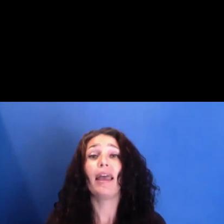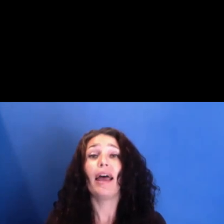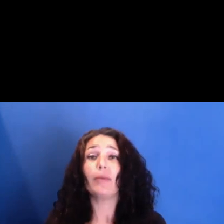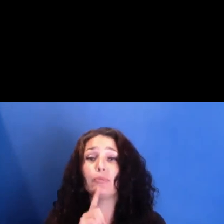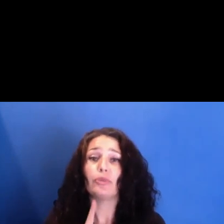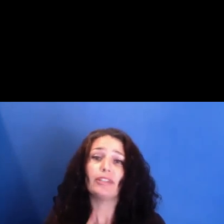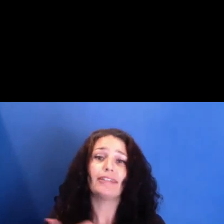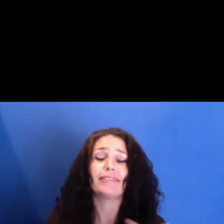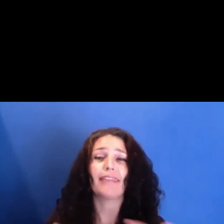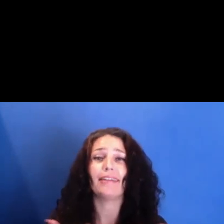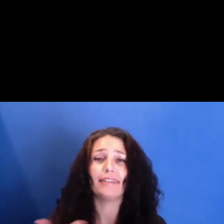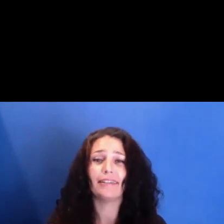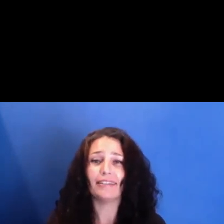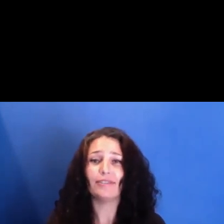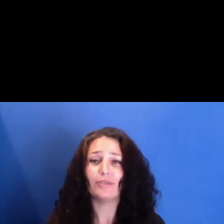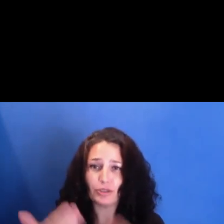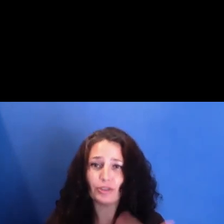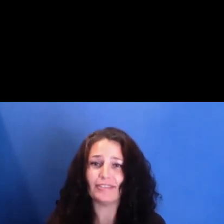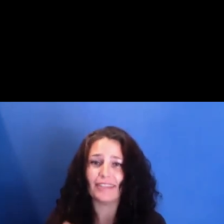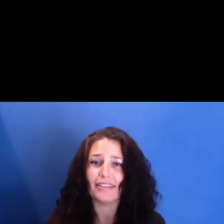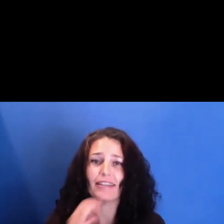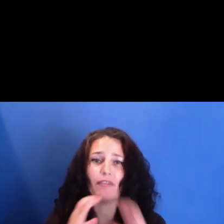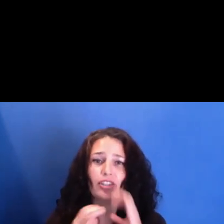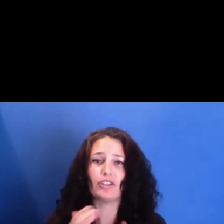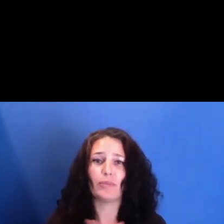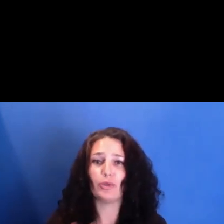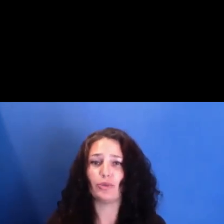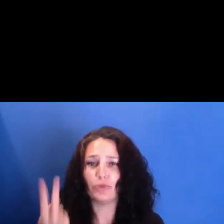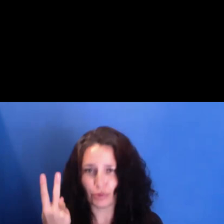between two great filmmakers and great minds, Louis Massiah